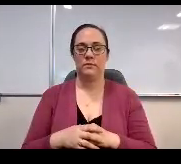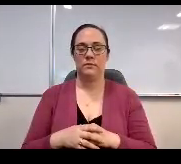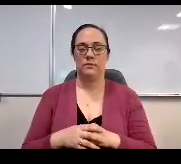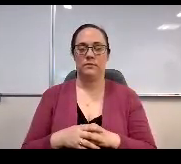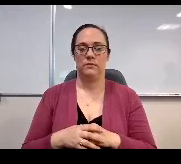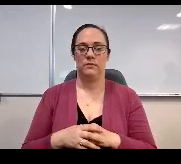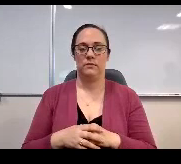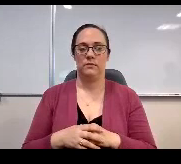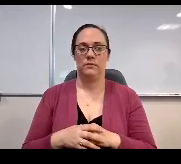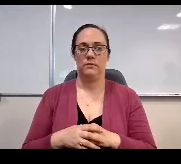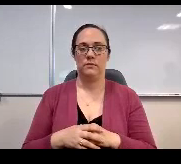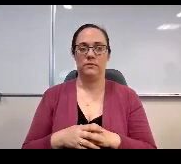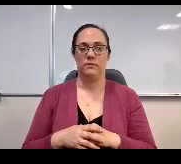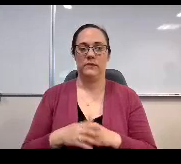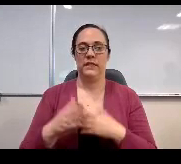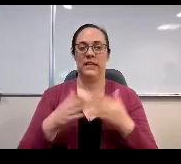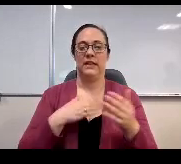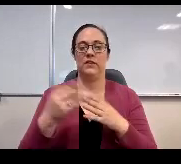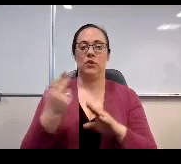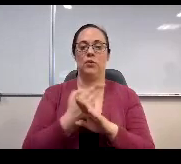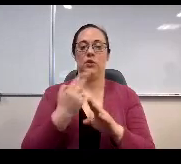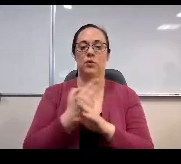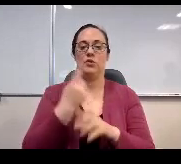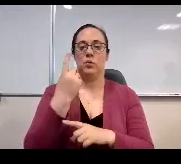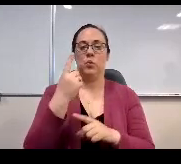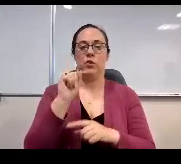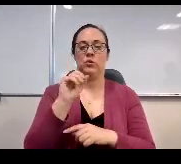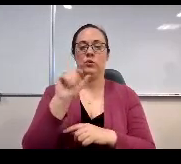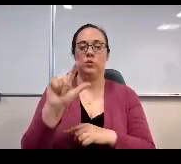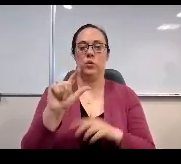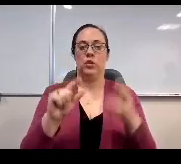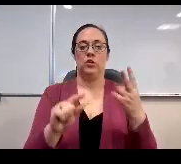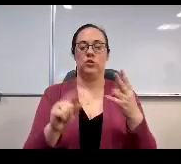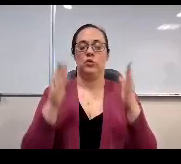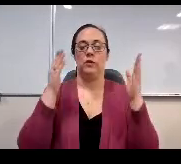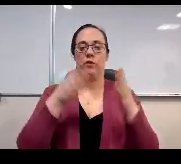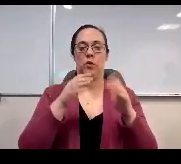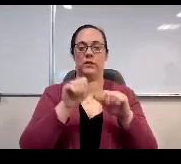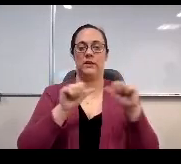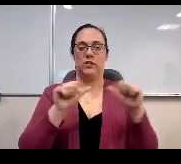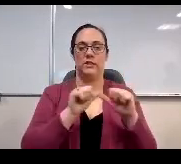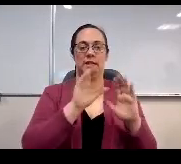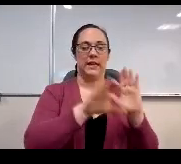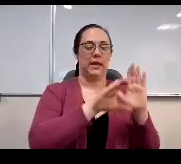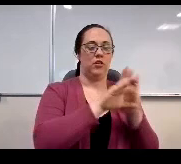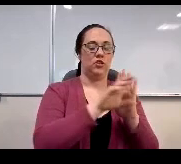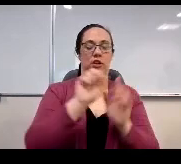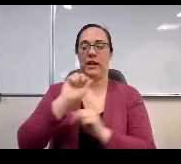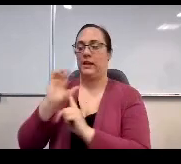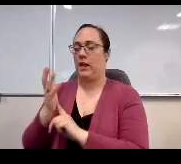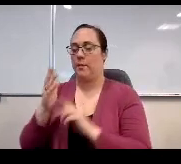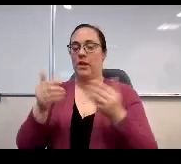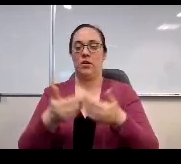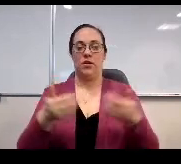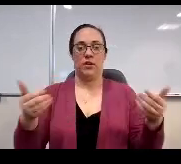That said, even though we use a single tool, the two focus areas, character and climate are treated separately and they were set on